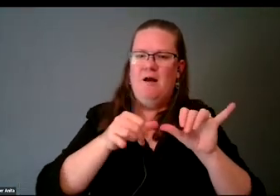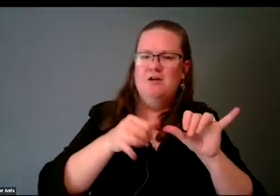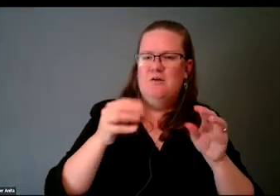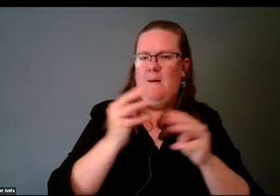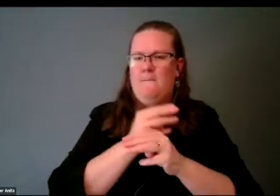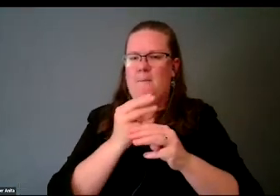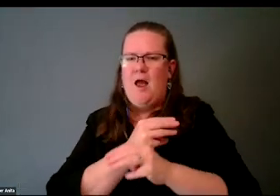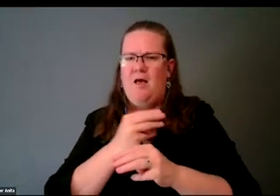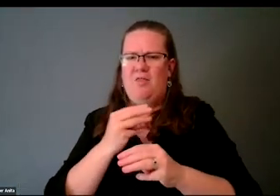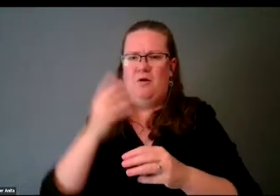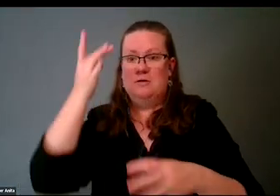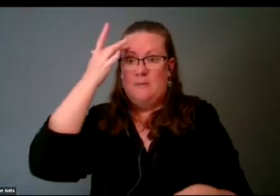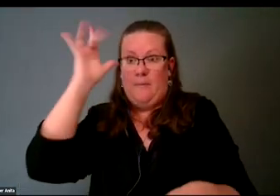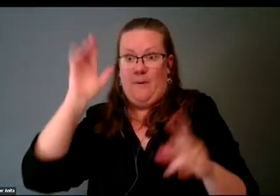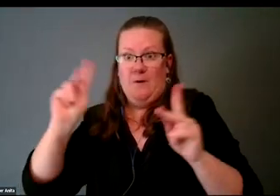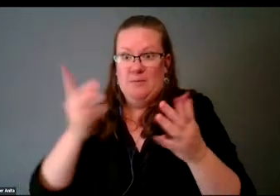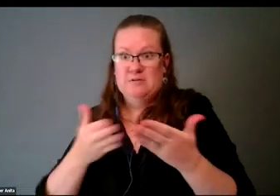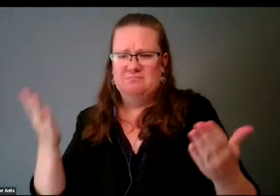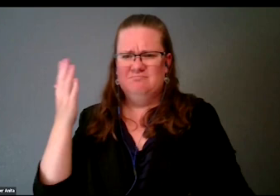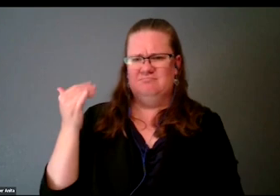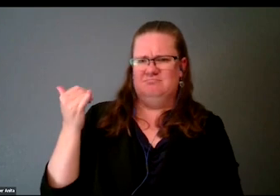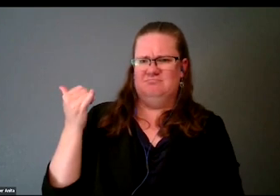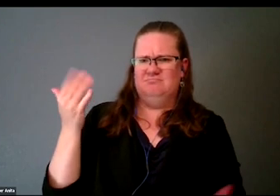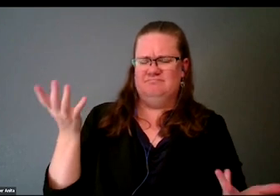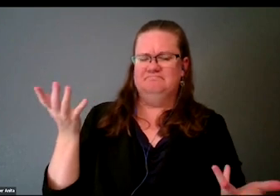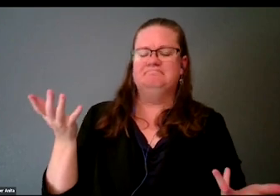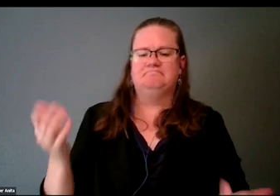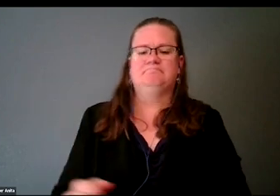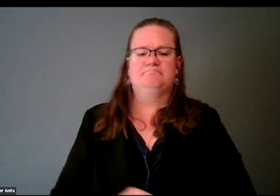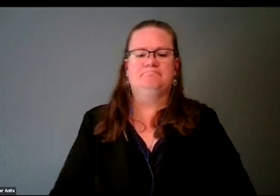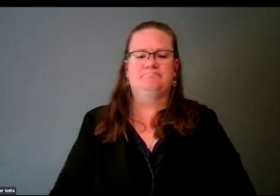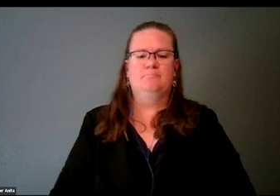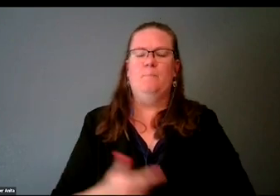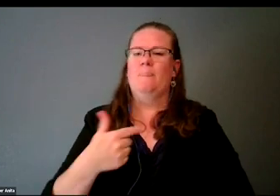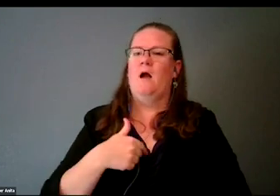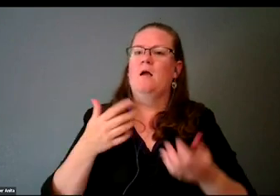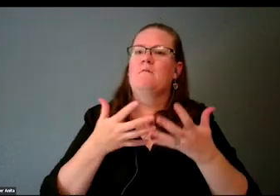and all of the smart people stuff? I do have a lot of intersection with STEM.